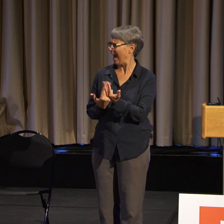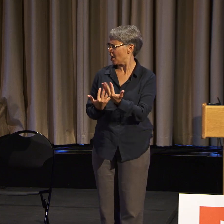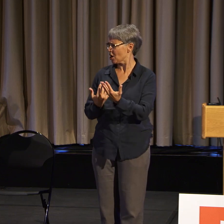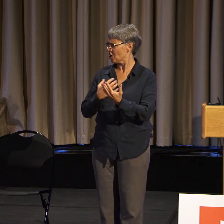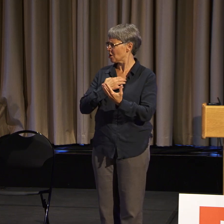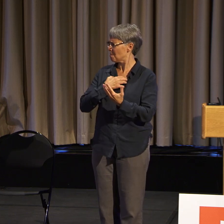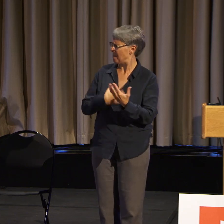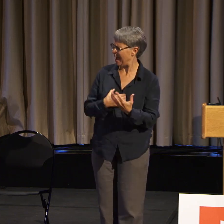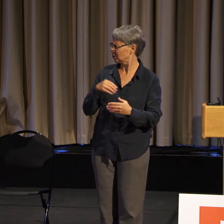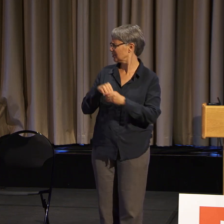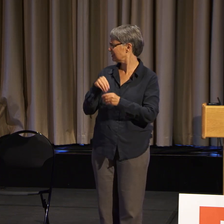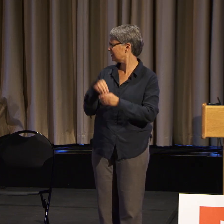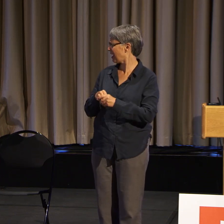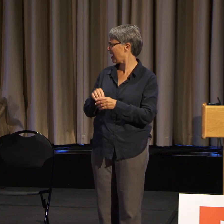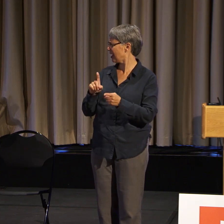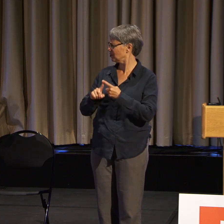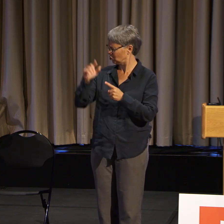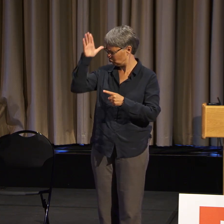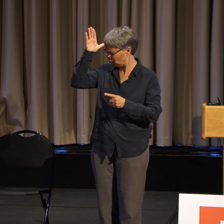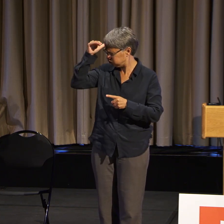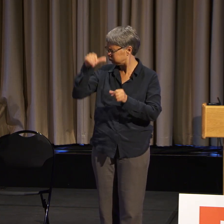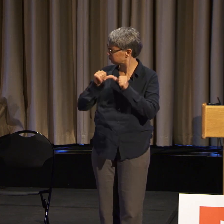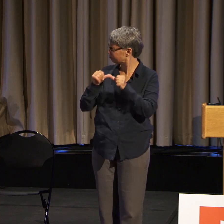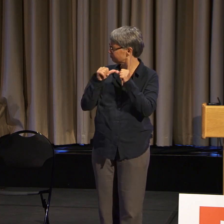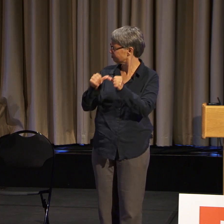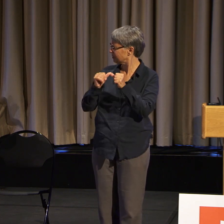it's just really difficult to see anything changing.